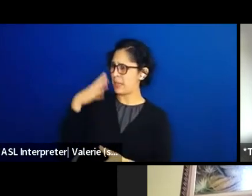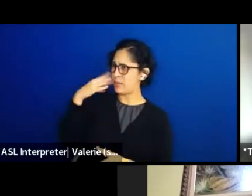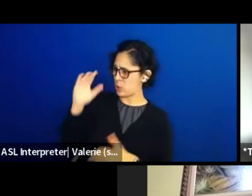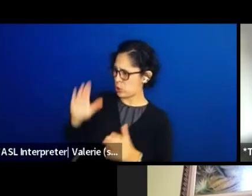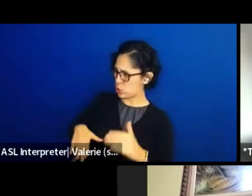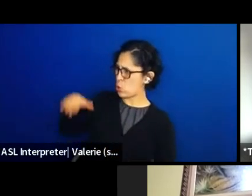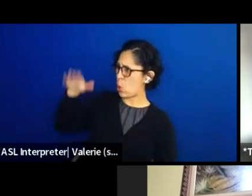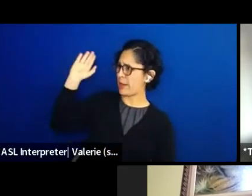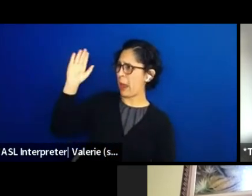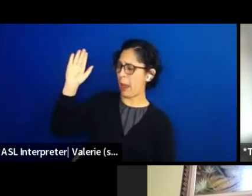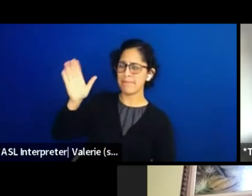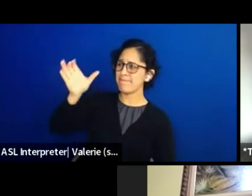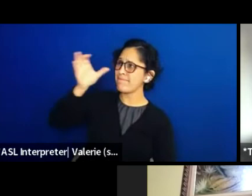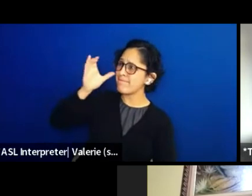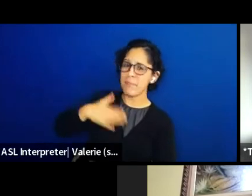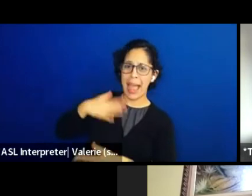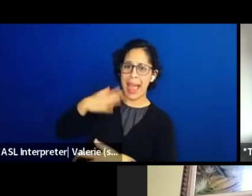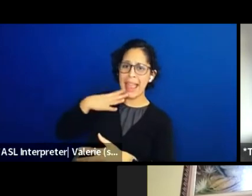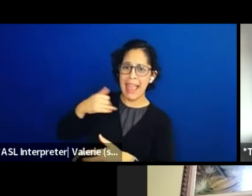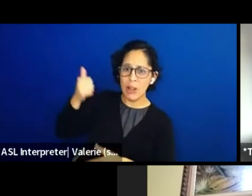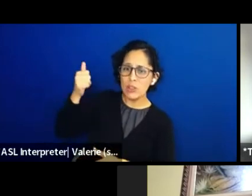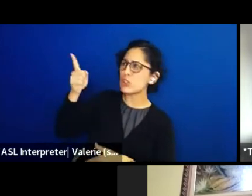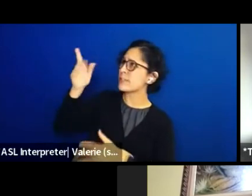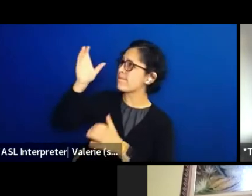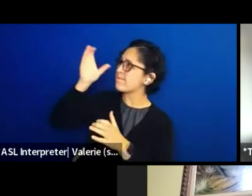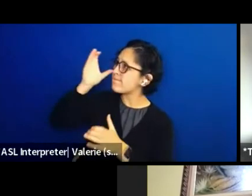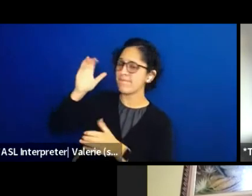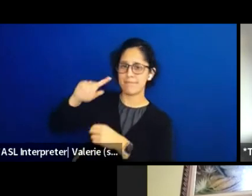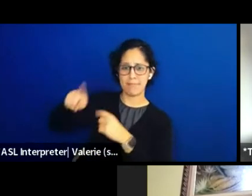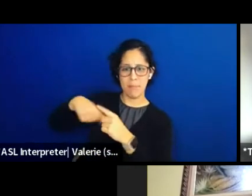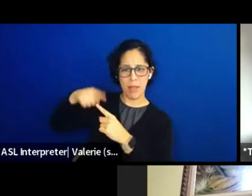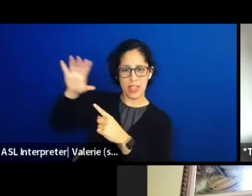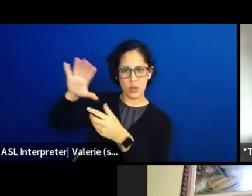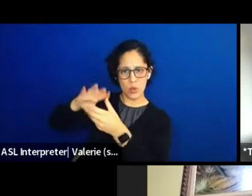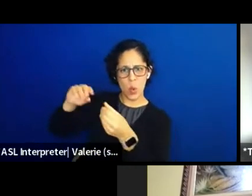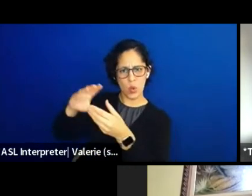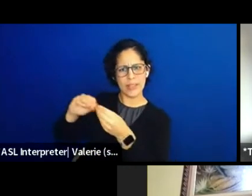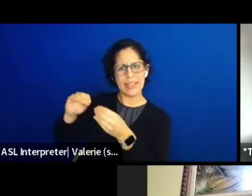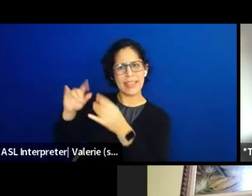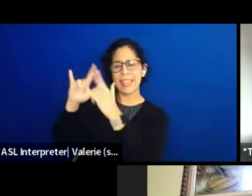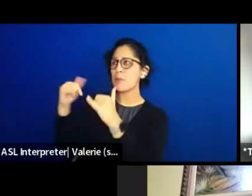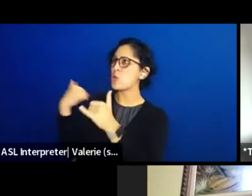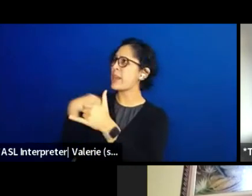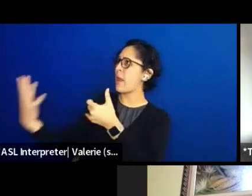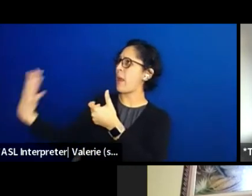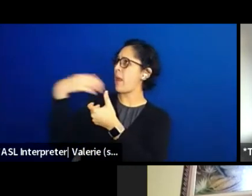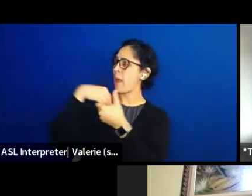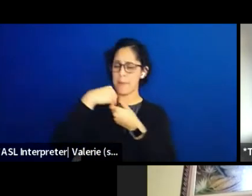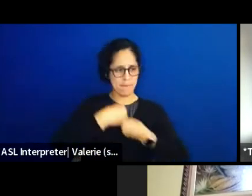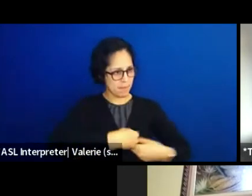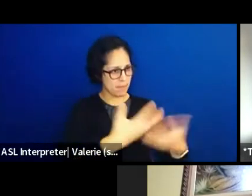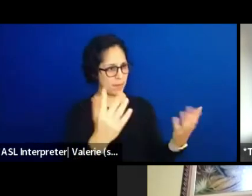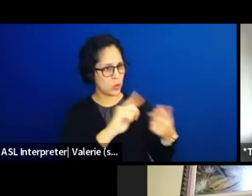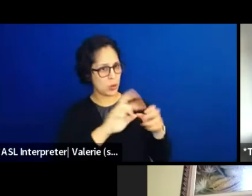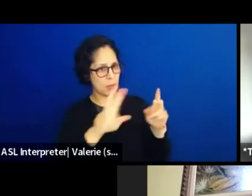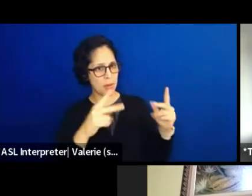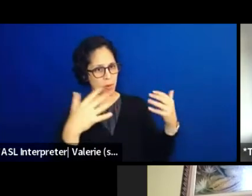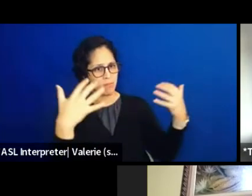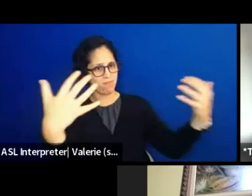but we can do that tradition of storytelling publicly. So like overall, like in a spiritual sense